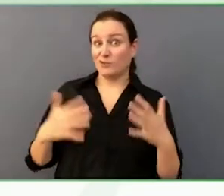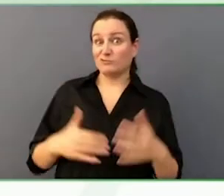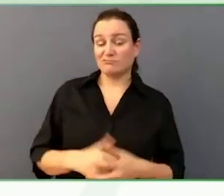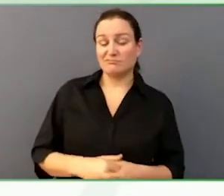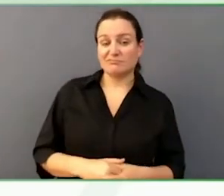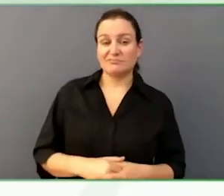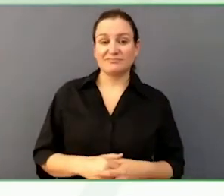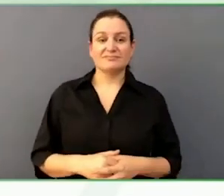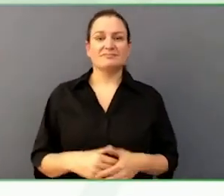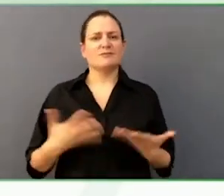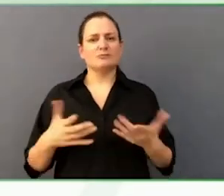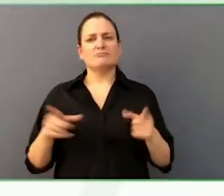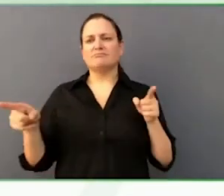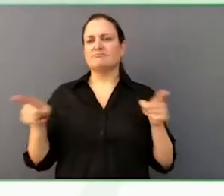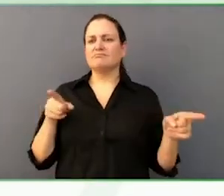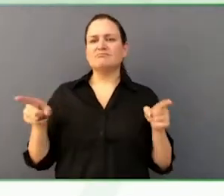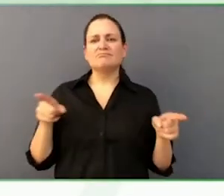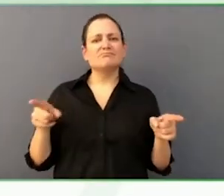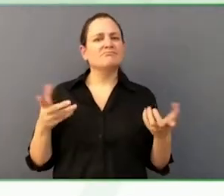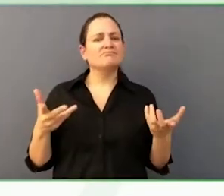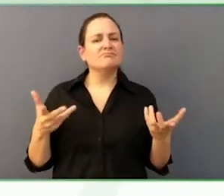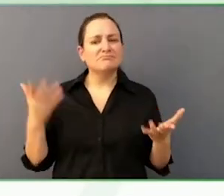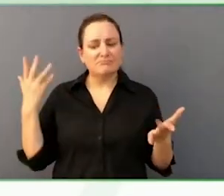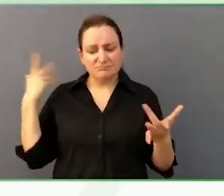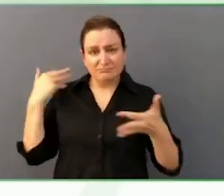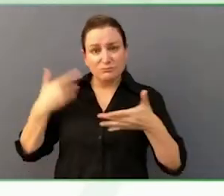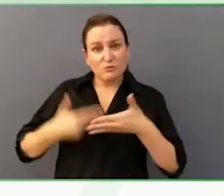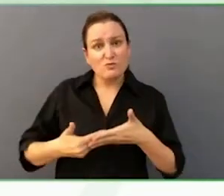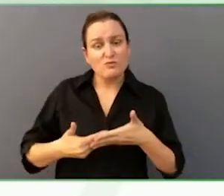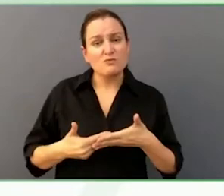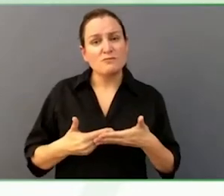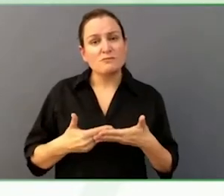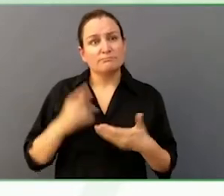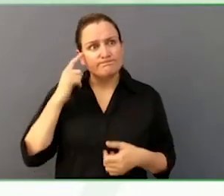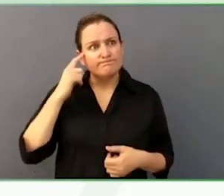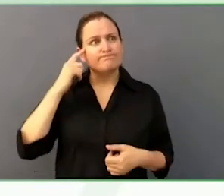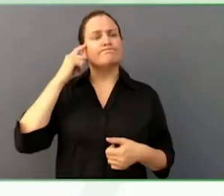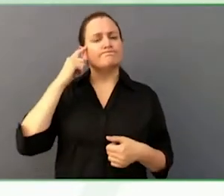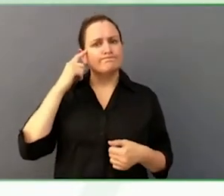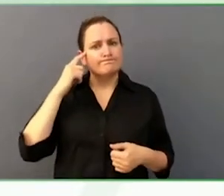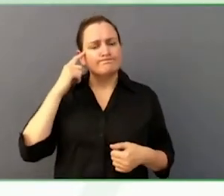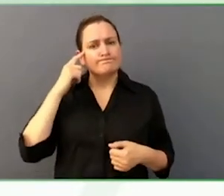holistically developed, you know, and give some real-life examples? Those are the best.